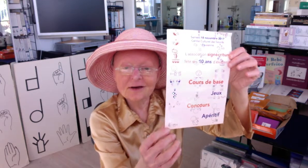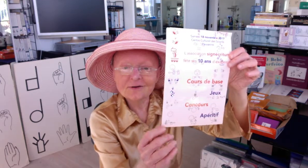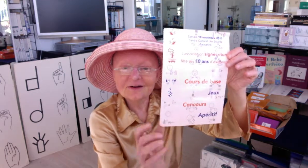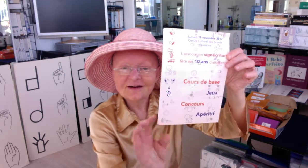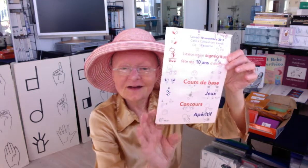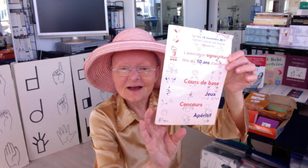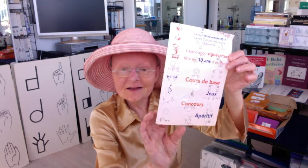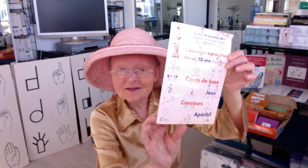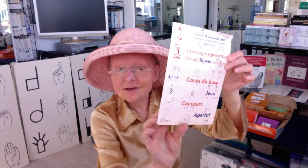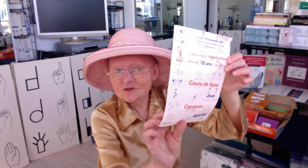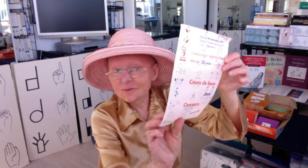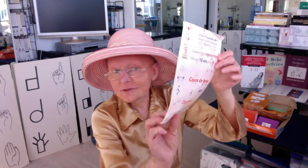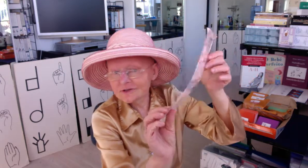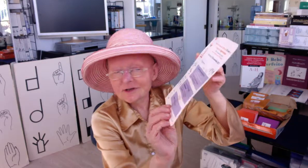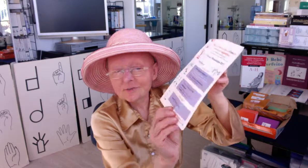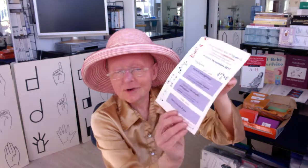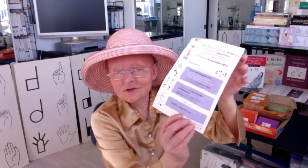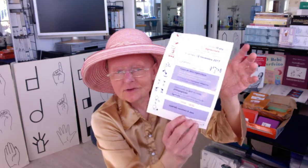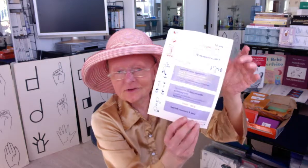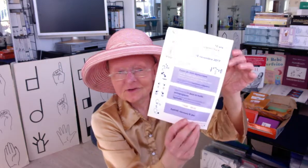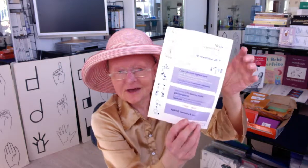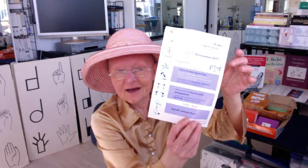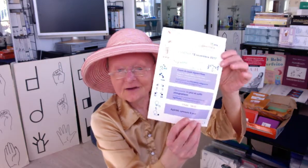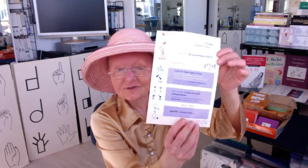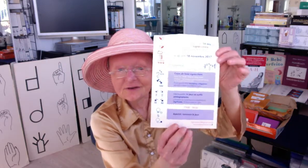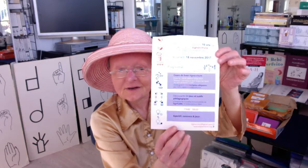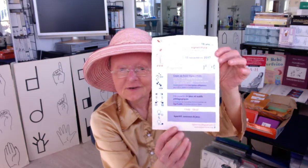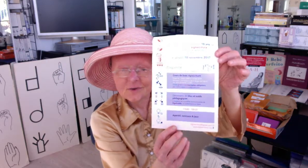And it tells about the celebration they're gonna have, well,